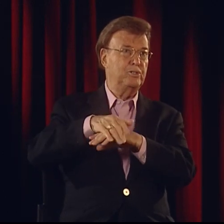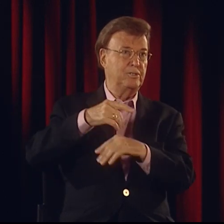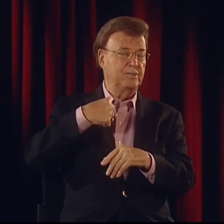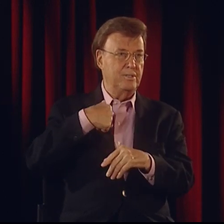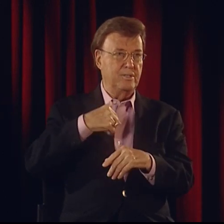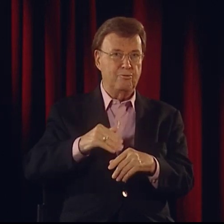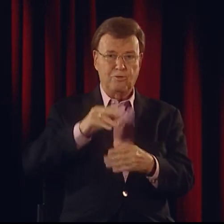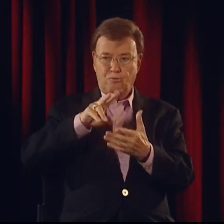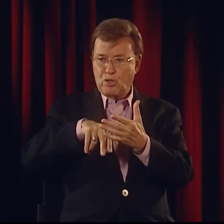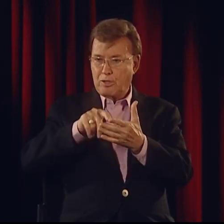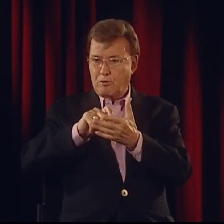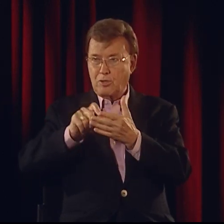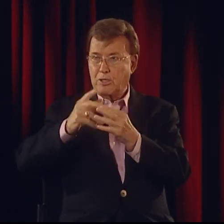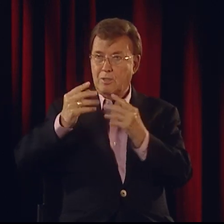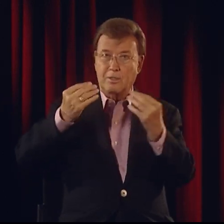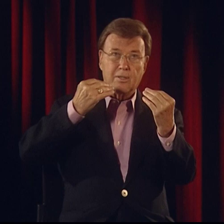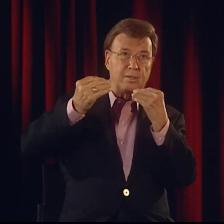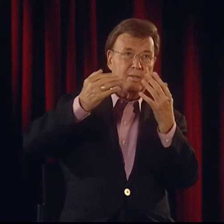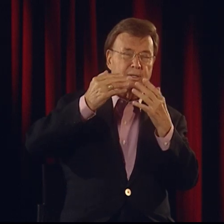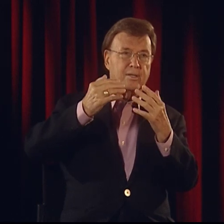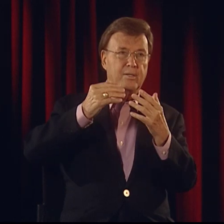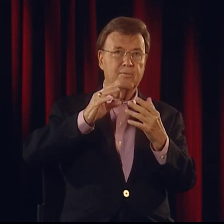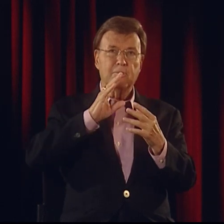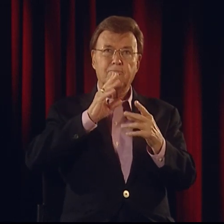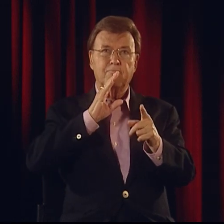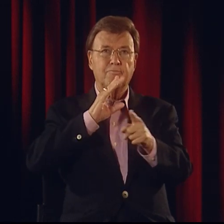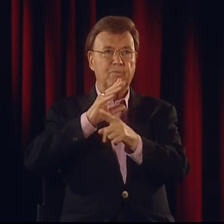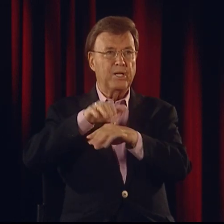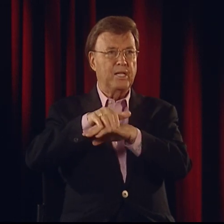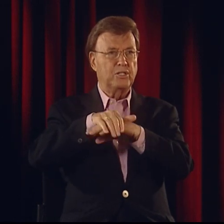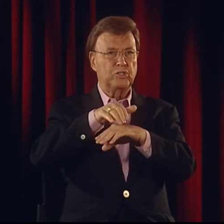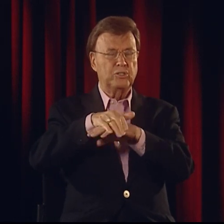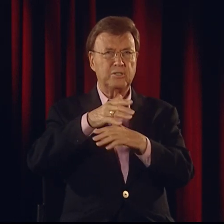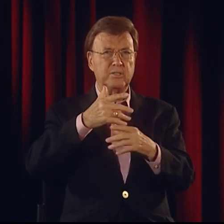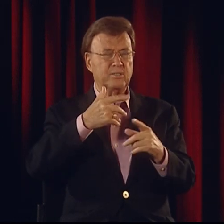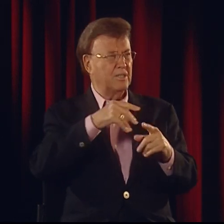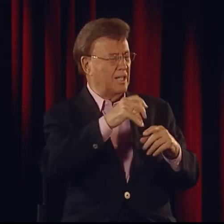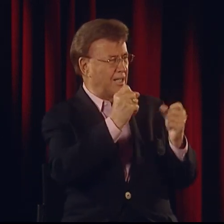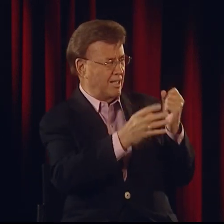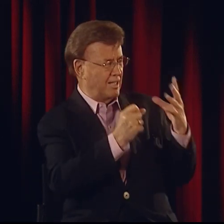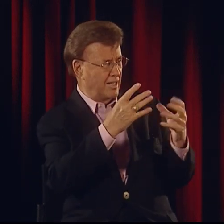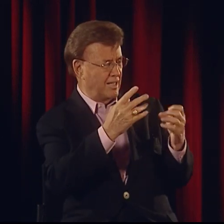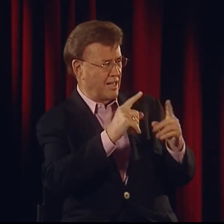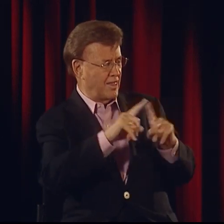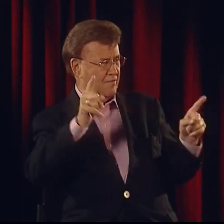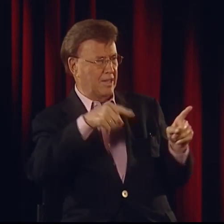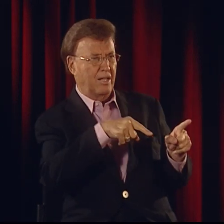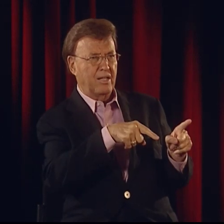...but English was the language of the greater world. As I grew up I was taught to read and write it.